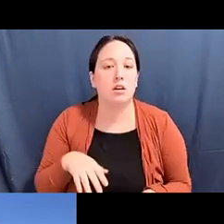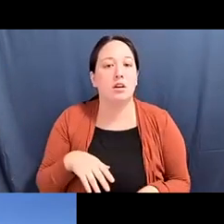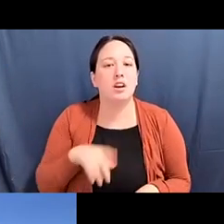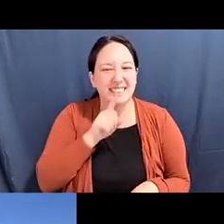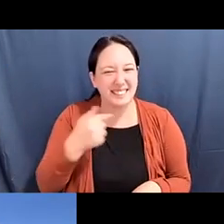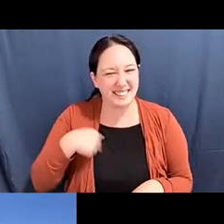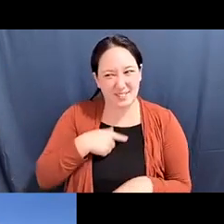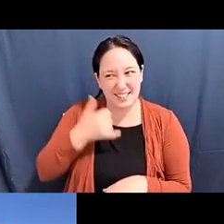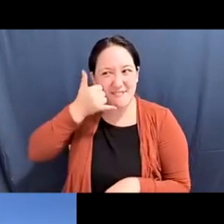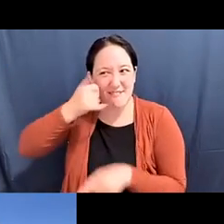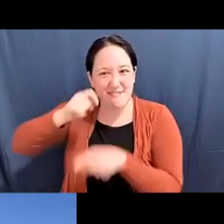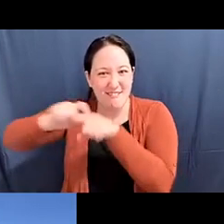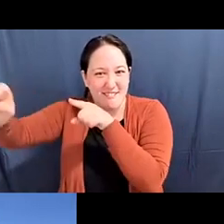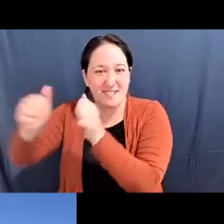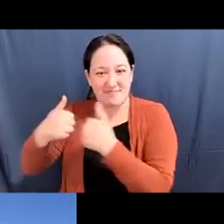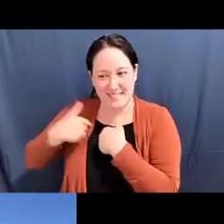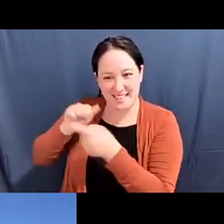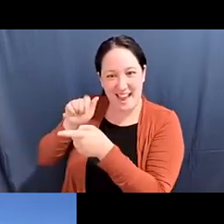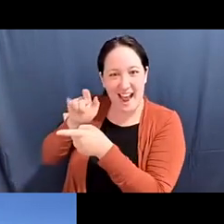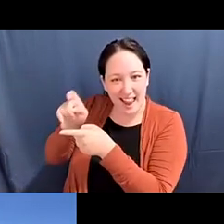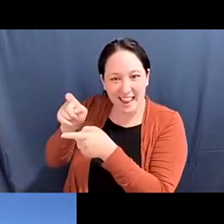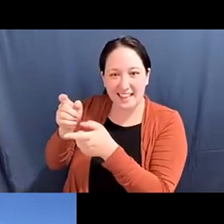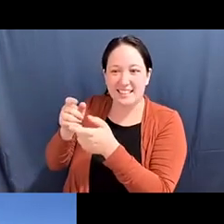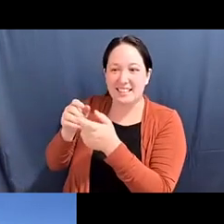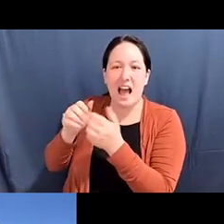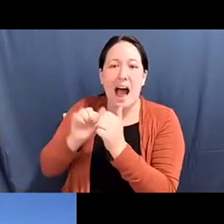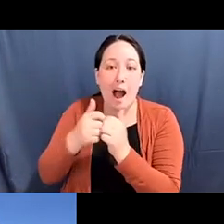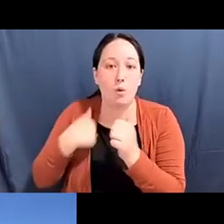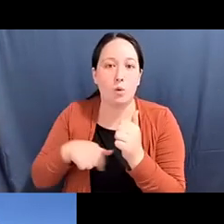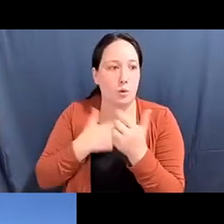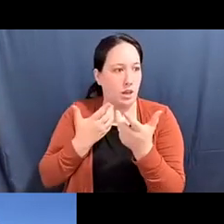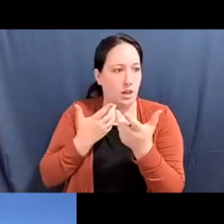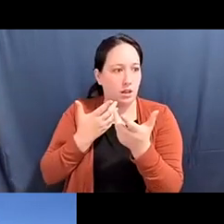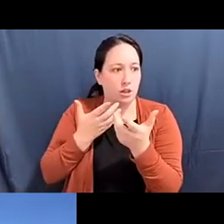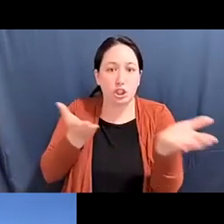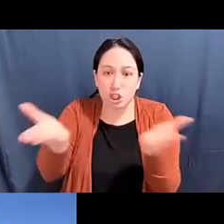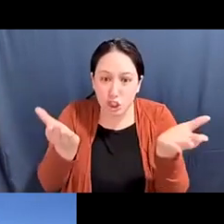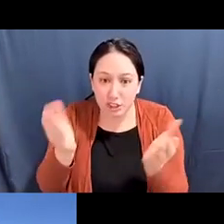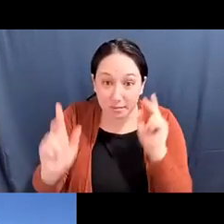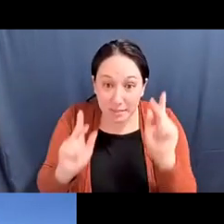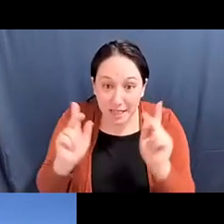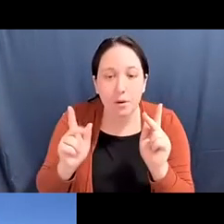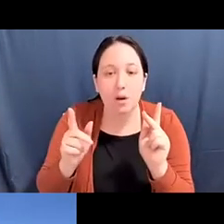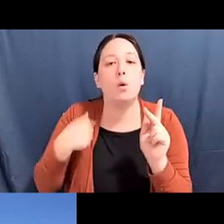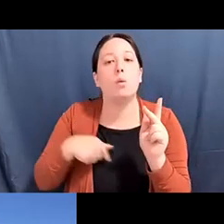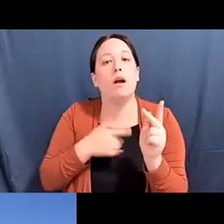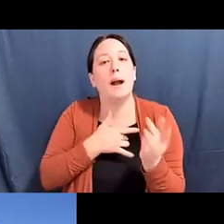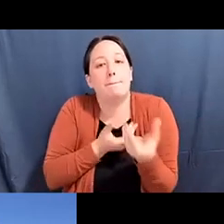pam tau lee: for this, because we have compassion for others, we want to serve the people, we want liberation for all the people.